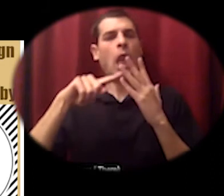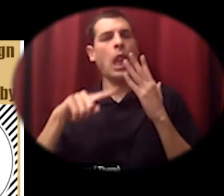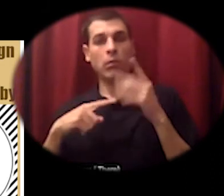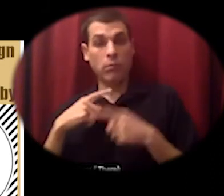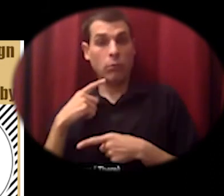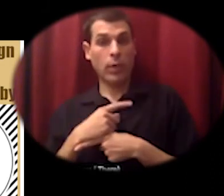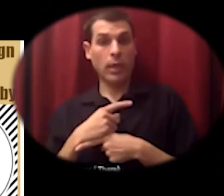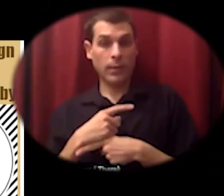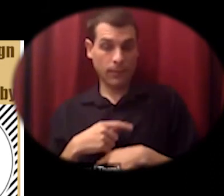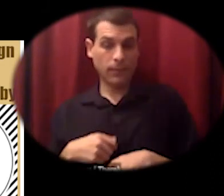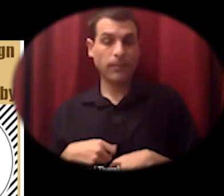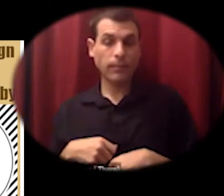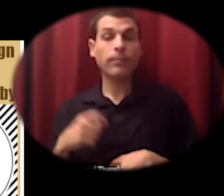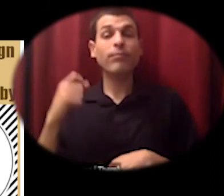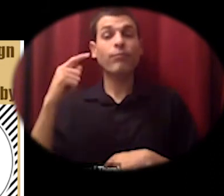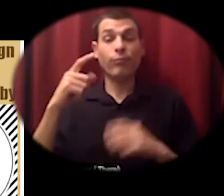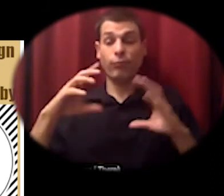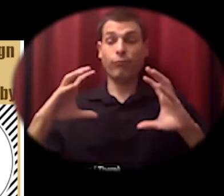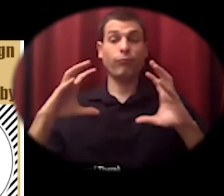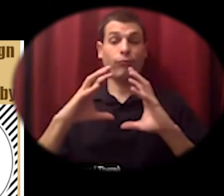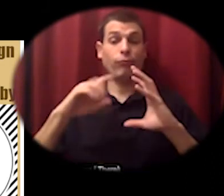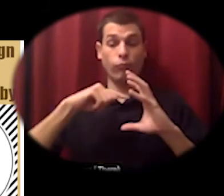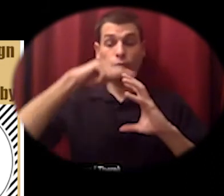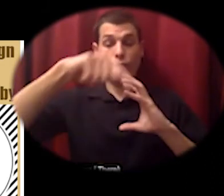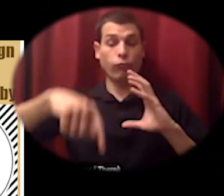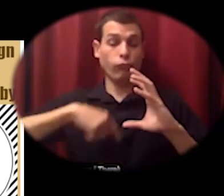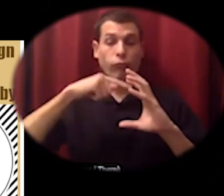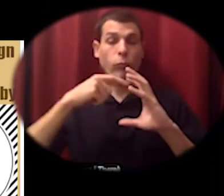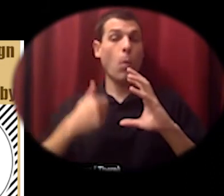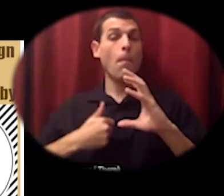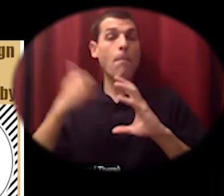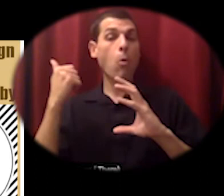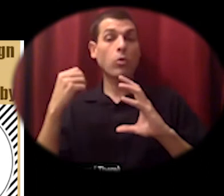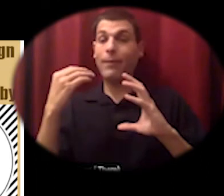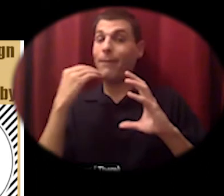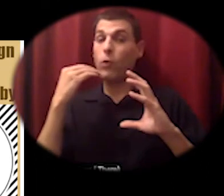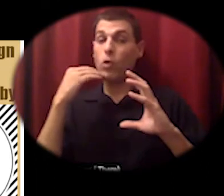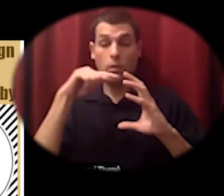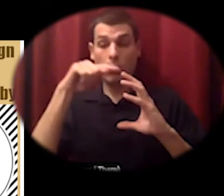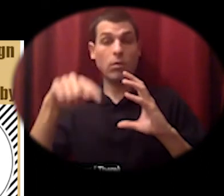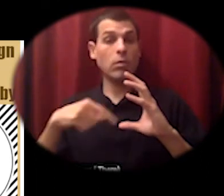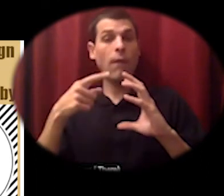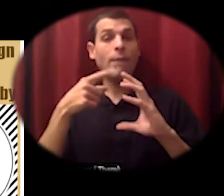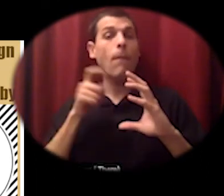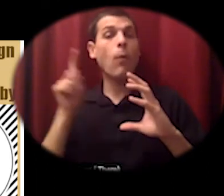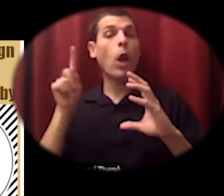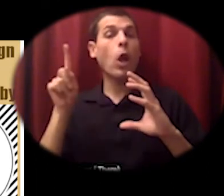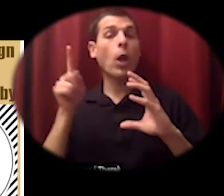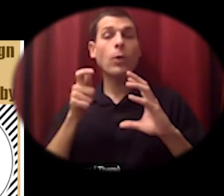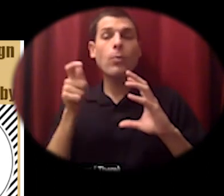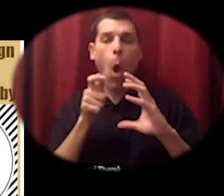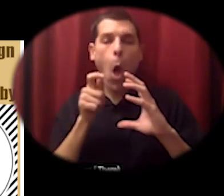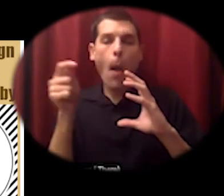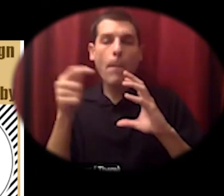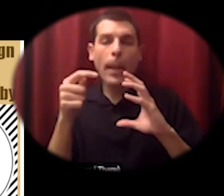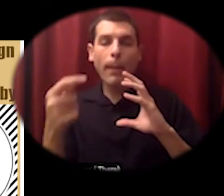food consumed by people on this planet is from small holders and peasant farmers similarly